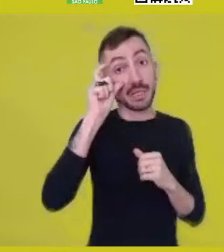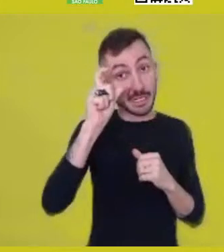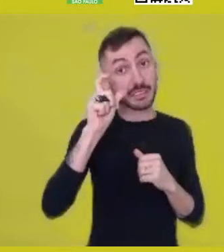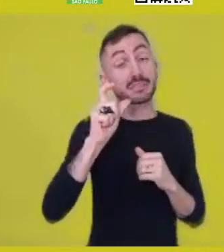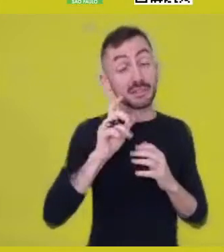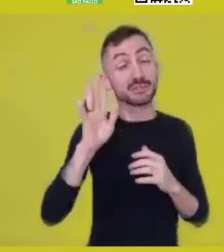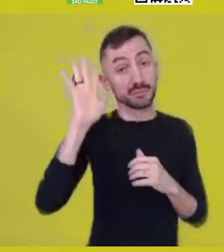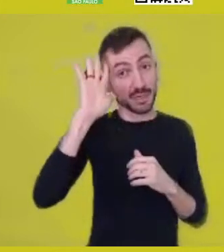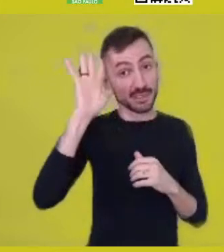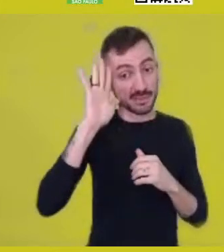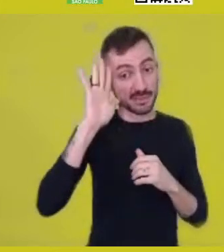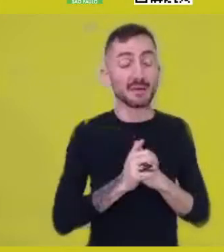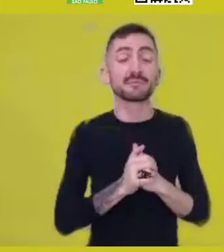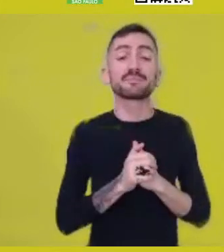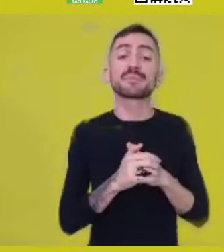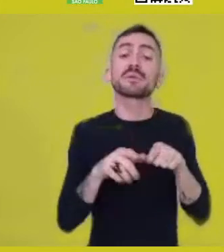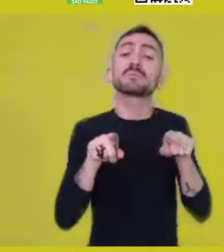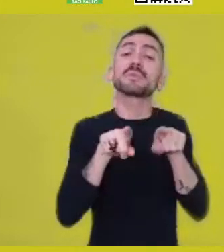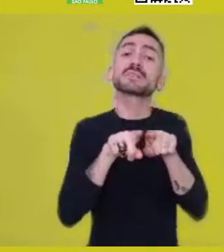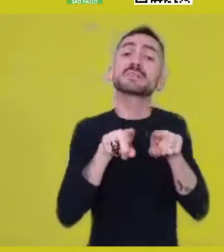but a certain idea of freedom,